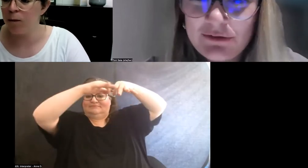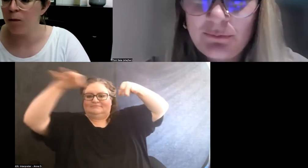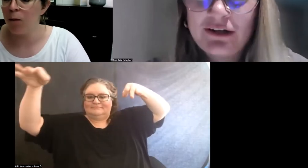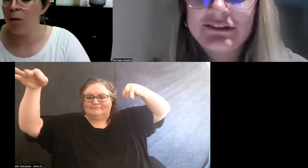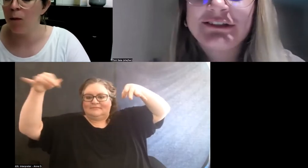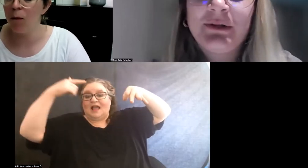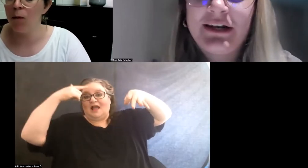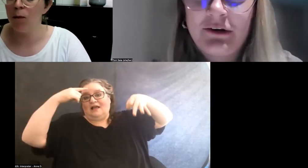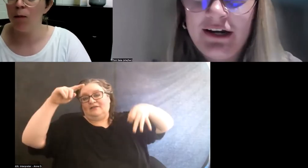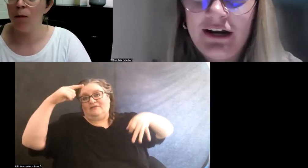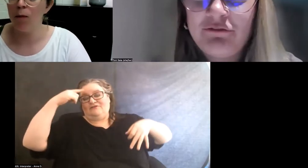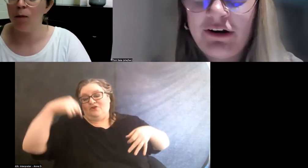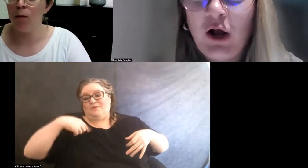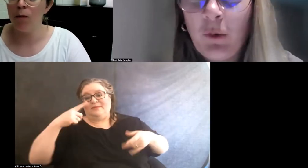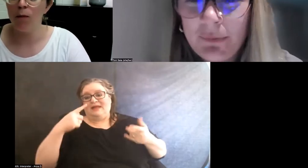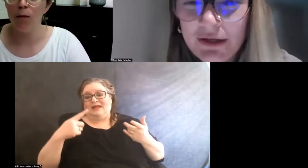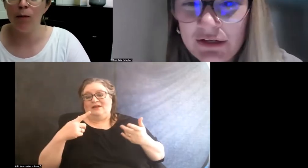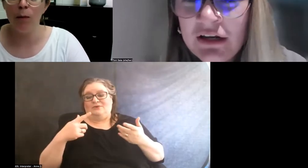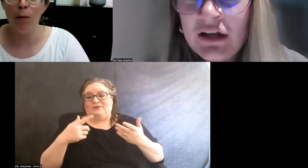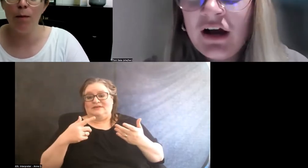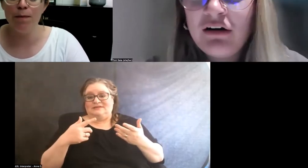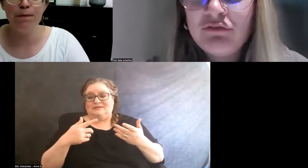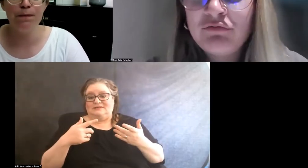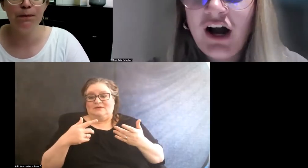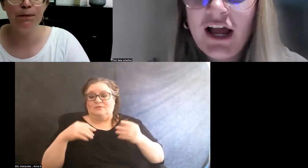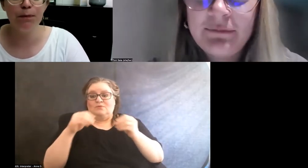it was more accessible and it created a very open vibe.